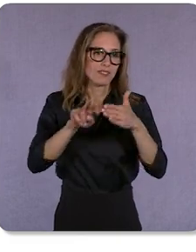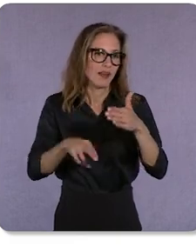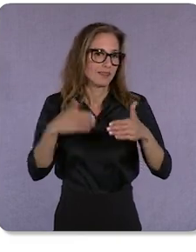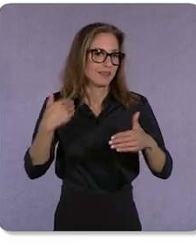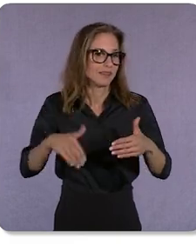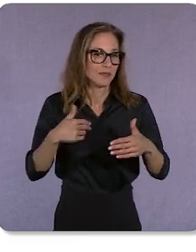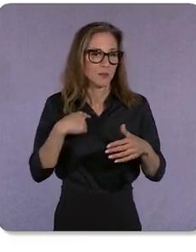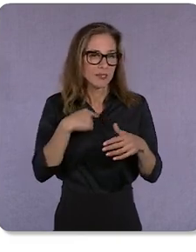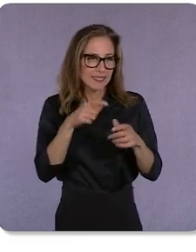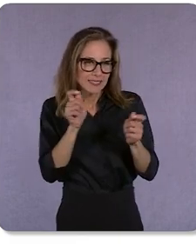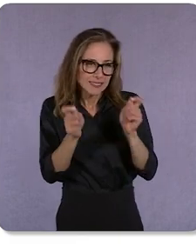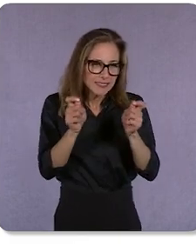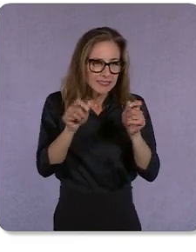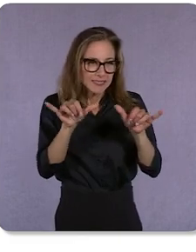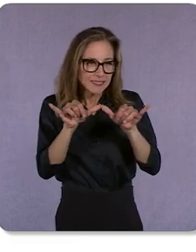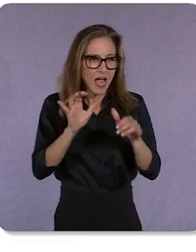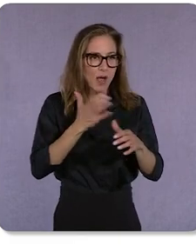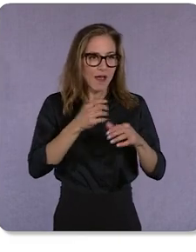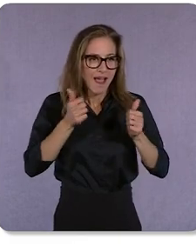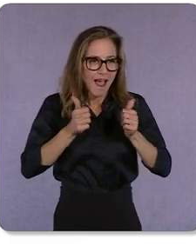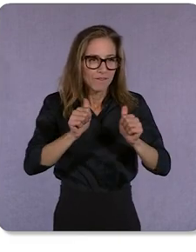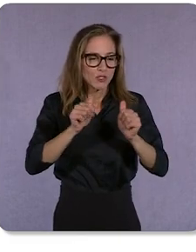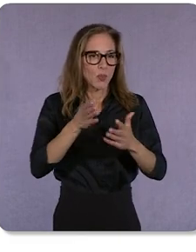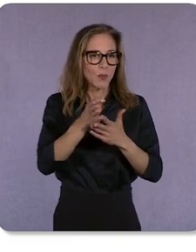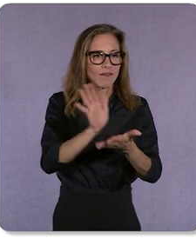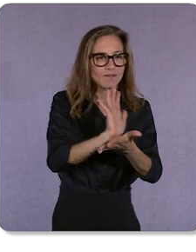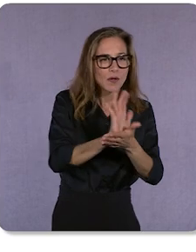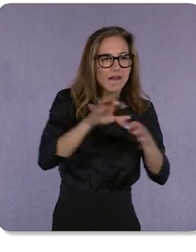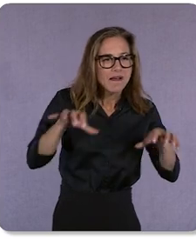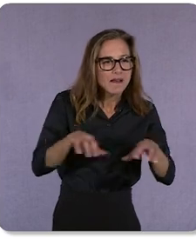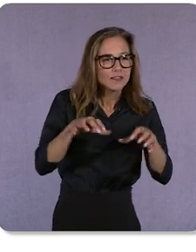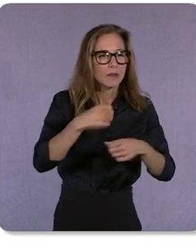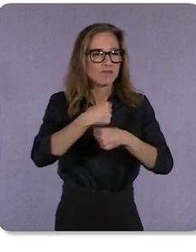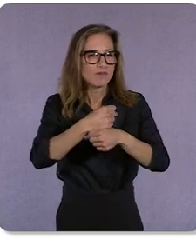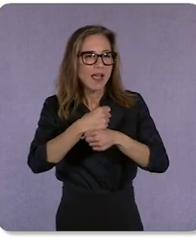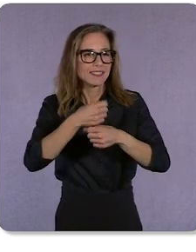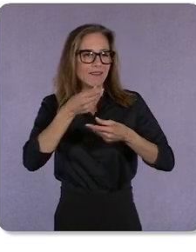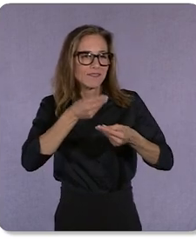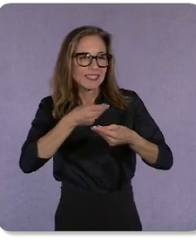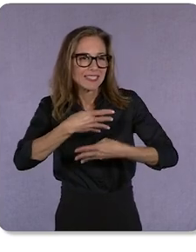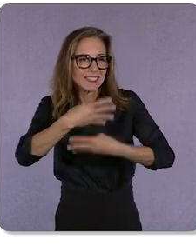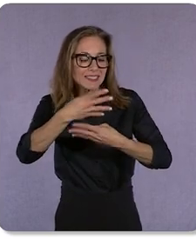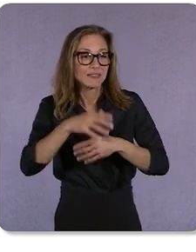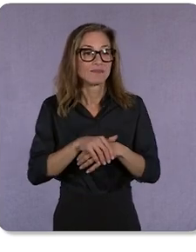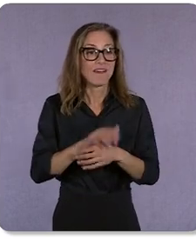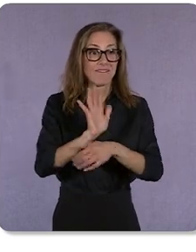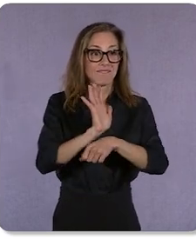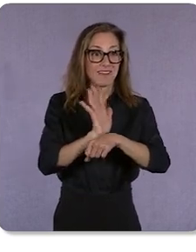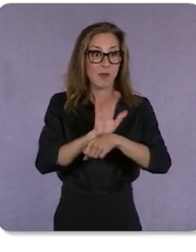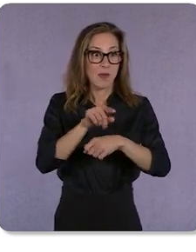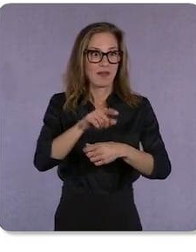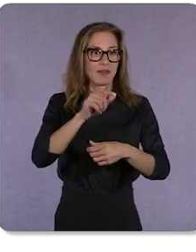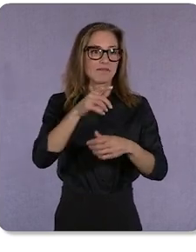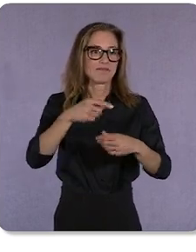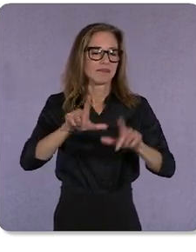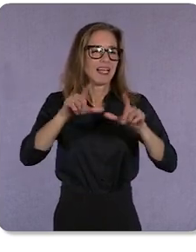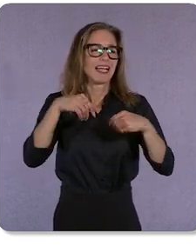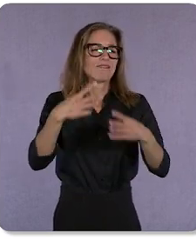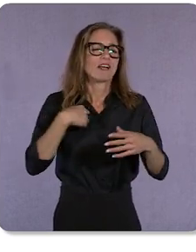specifically around video action campaigns and product feeds. Video formats just give us so much more freedom and allow us to feature a product more dynamically.